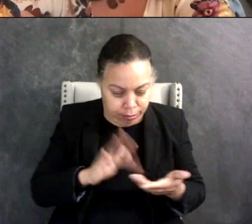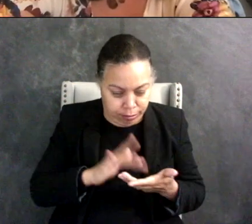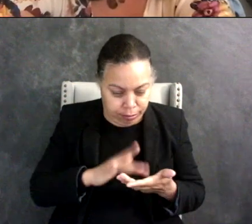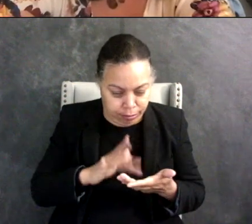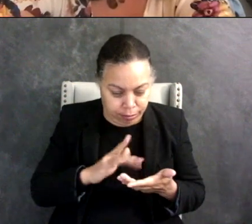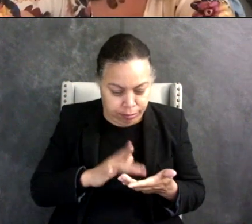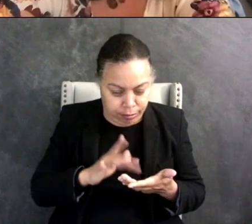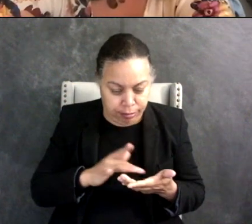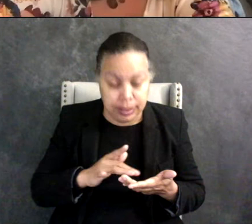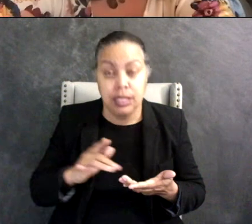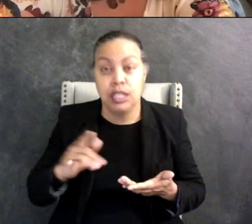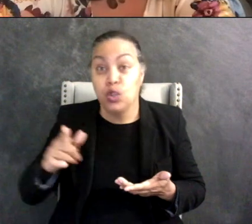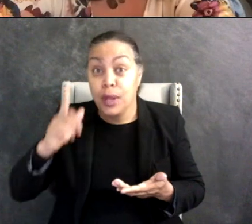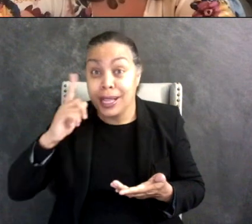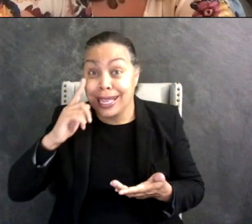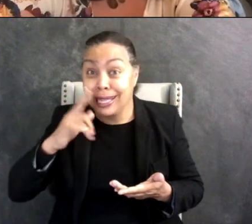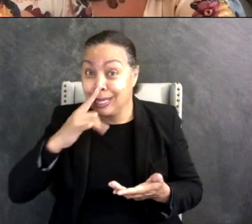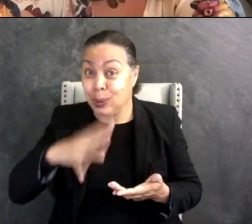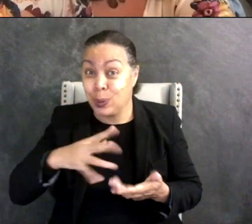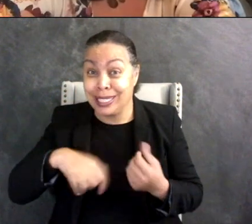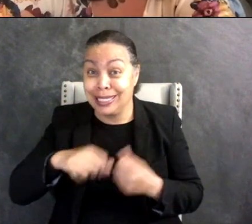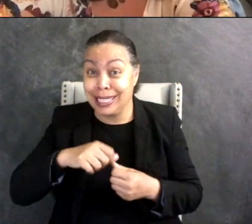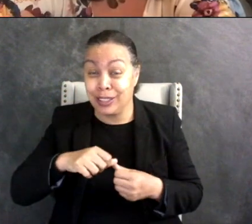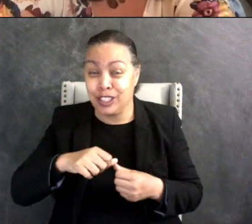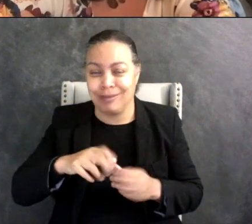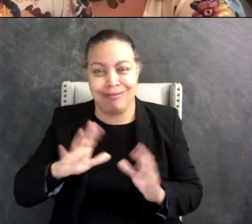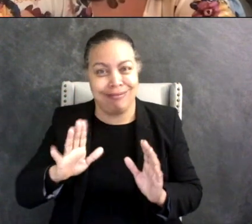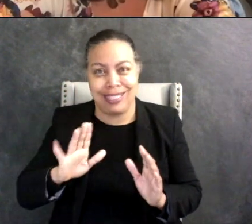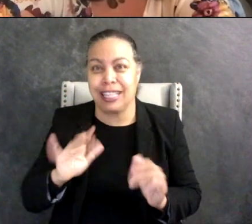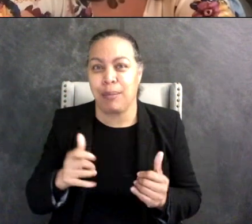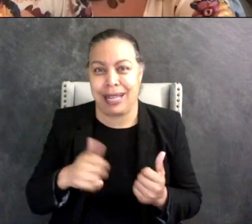they're ignoring each other but they're playing together, they're in the same world in the same